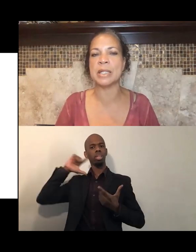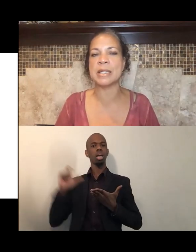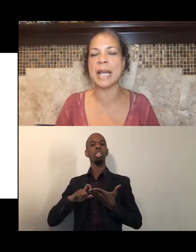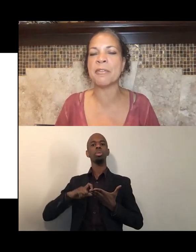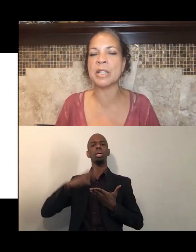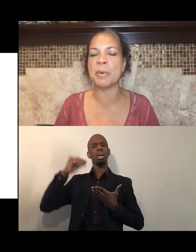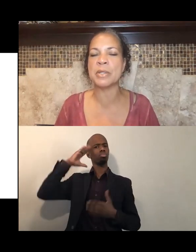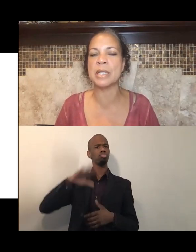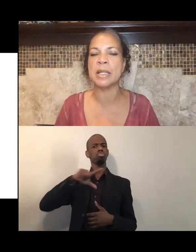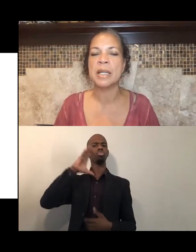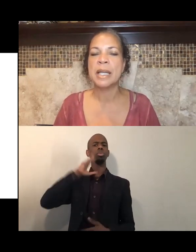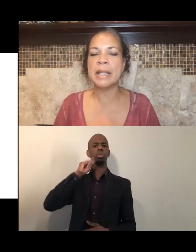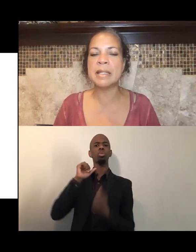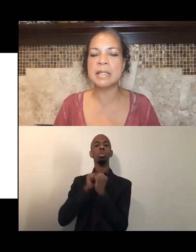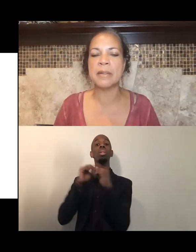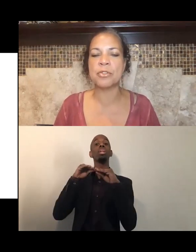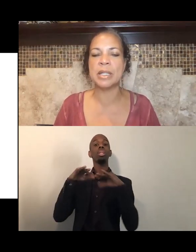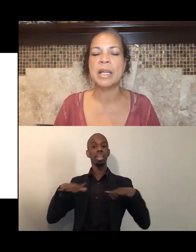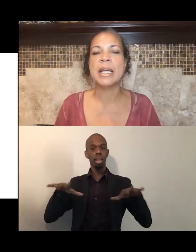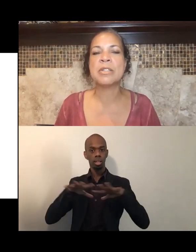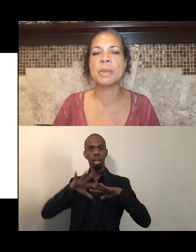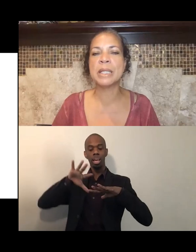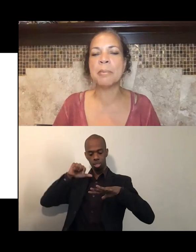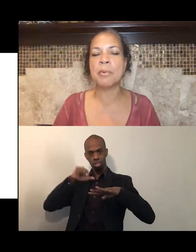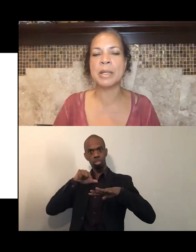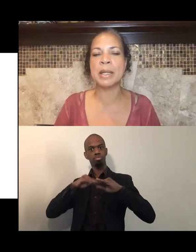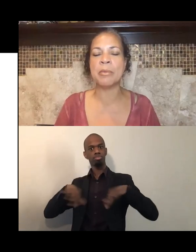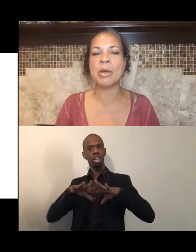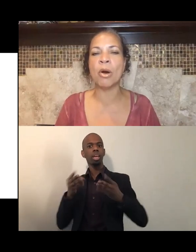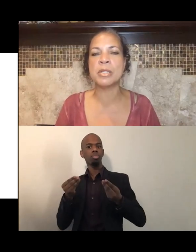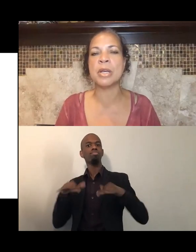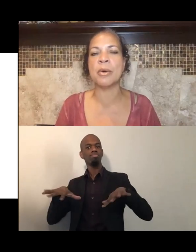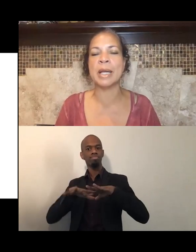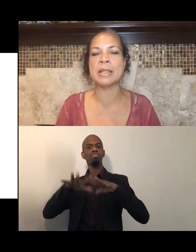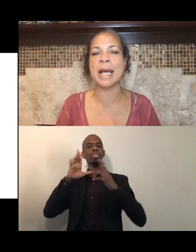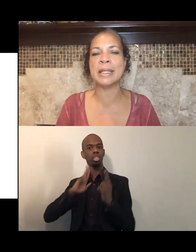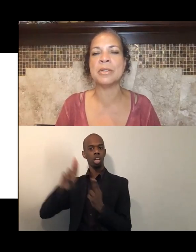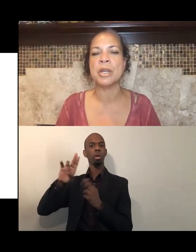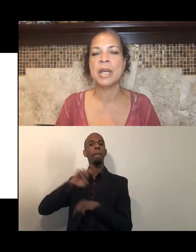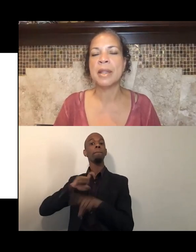As an African person in this country, it's really important that we also acknowledge,